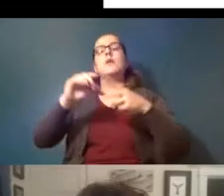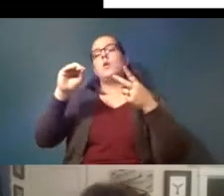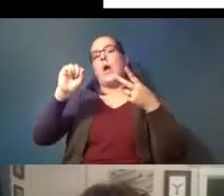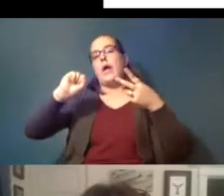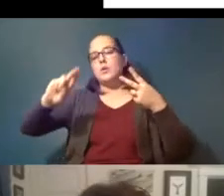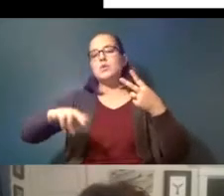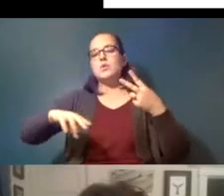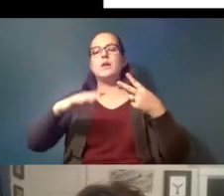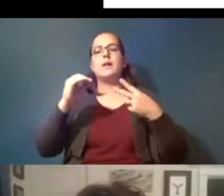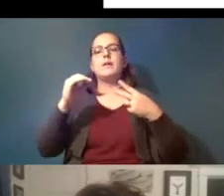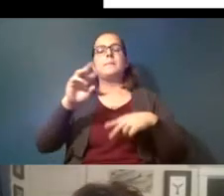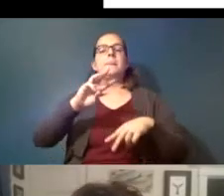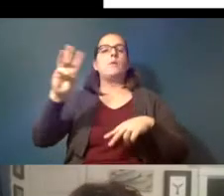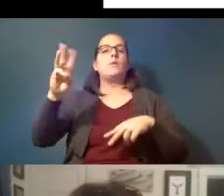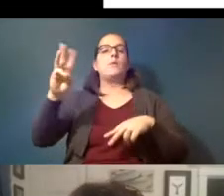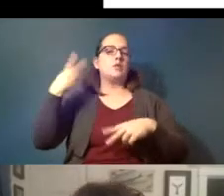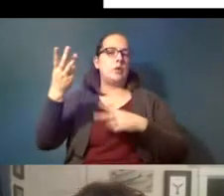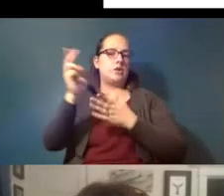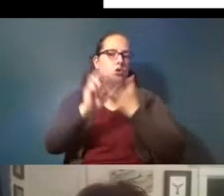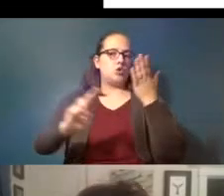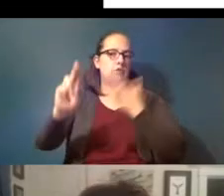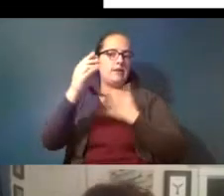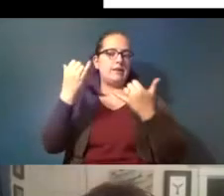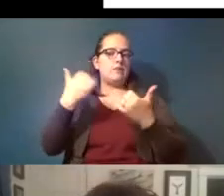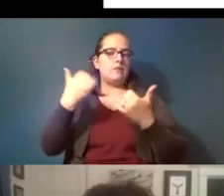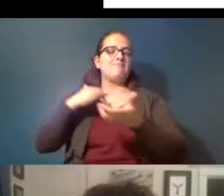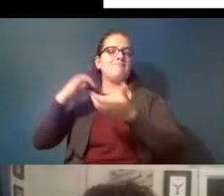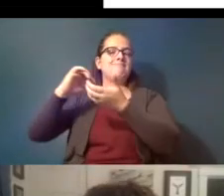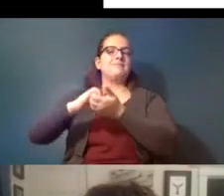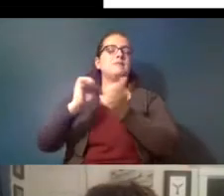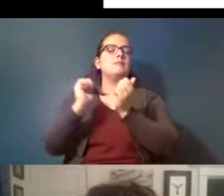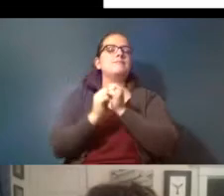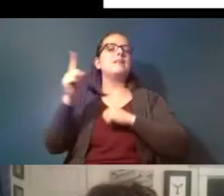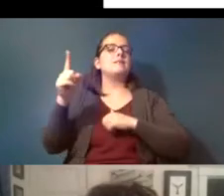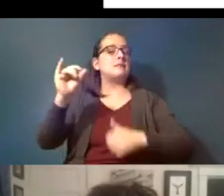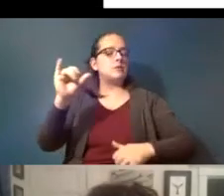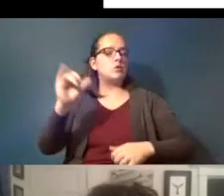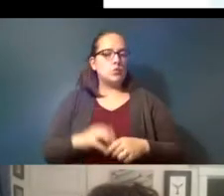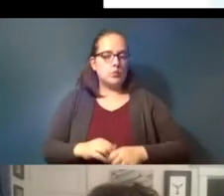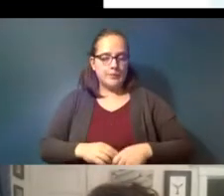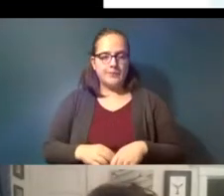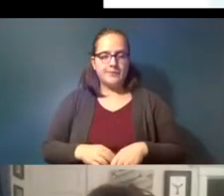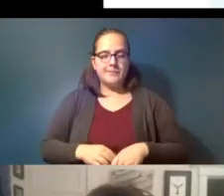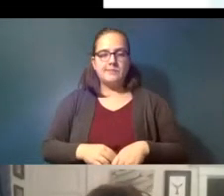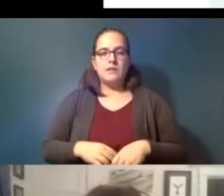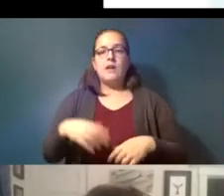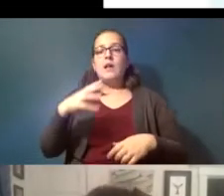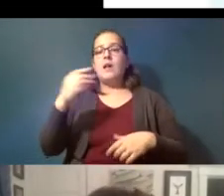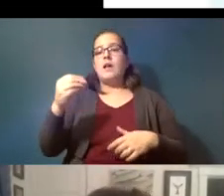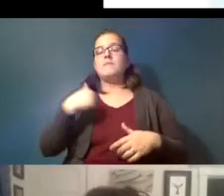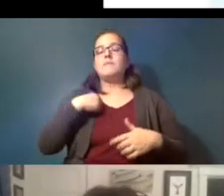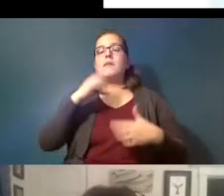western washington university now we collaborate with as well and i'll leave you with this slide